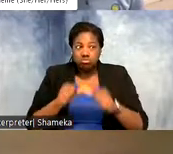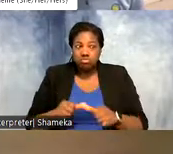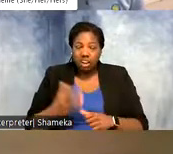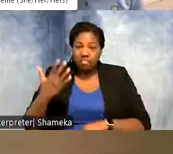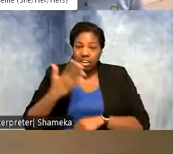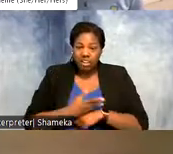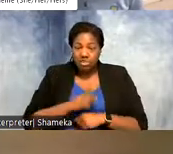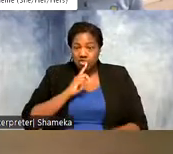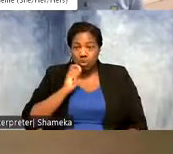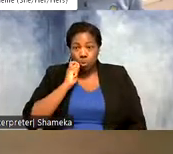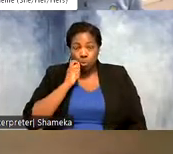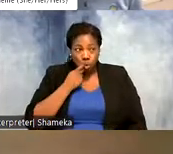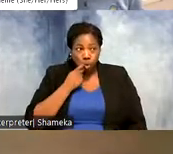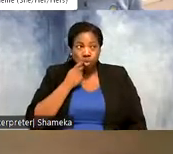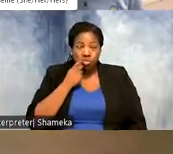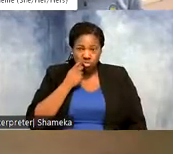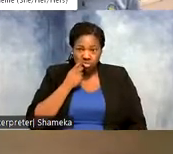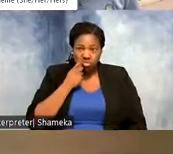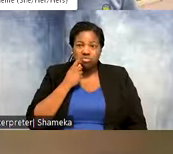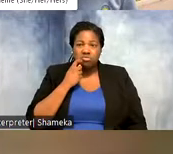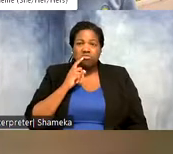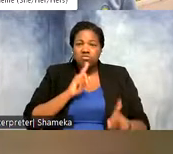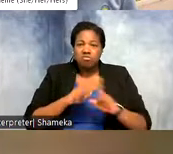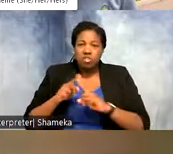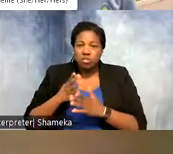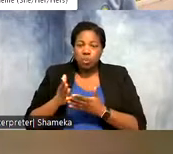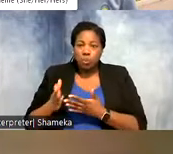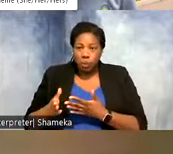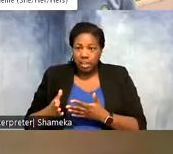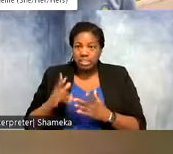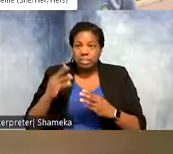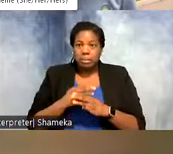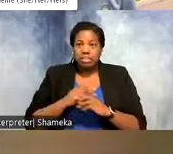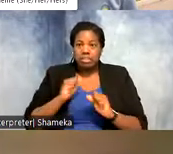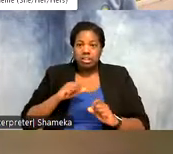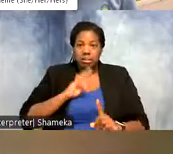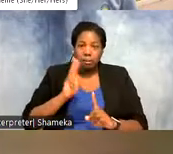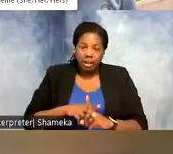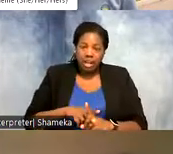which is really cool. So there's a wide variety of ways math can be applied to birds and that's just one simple example.